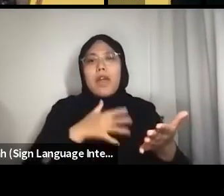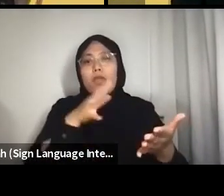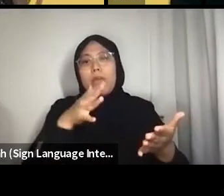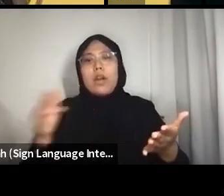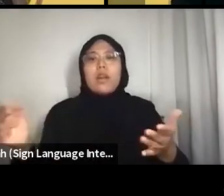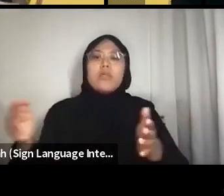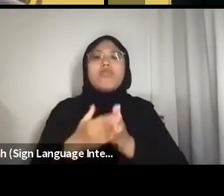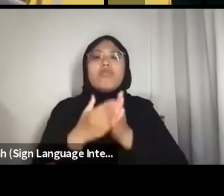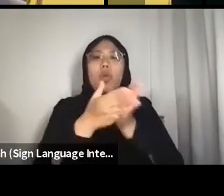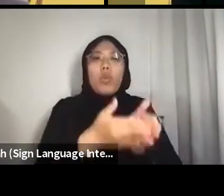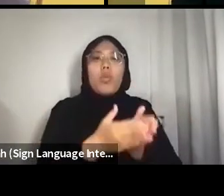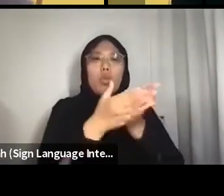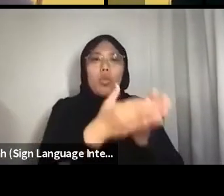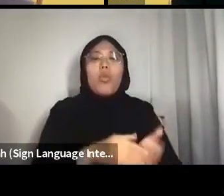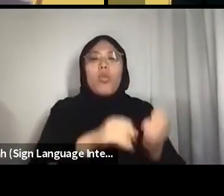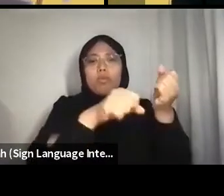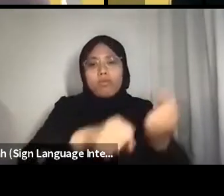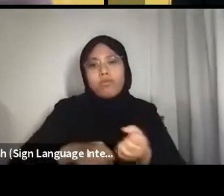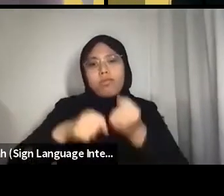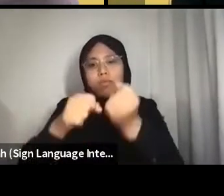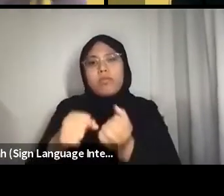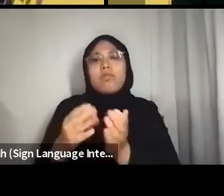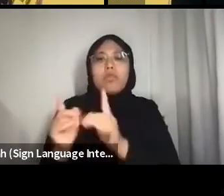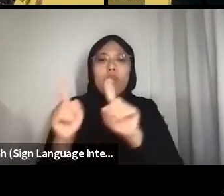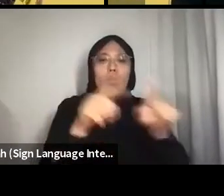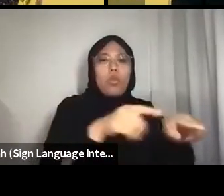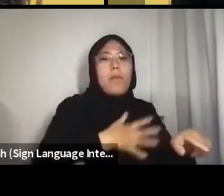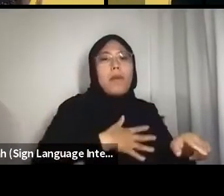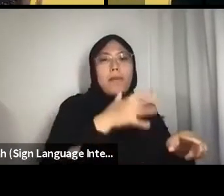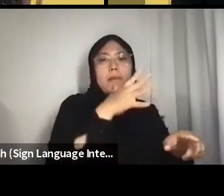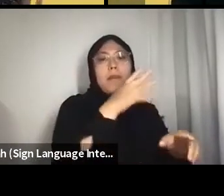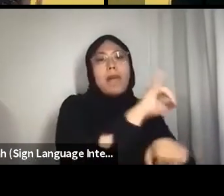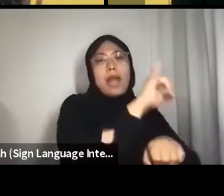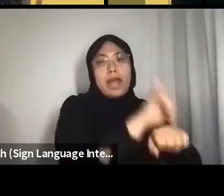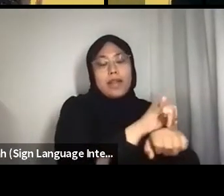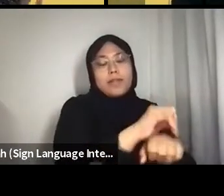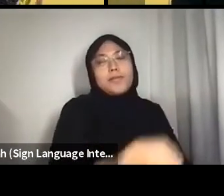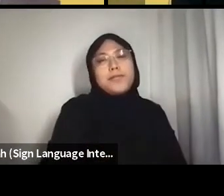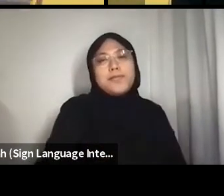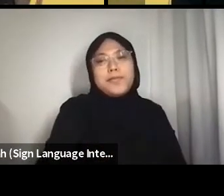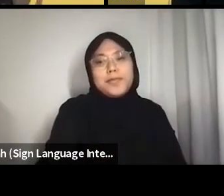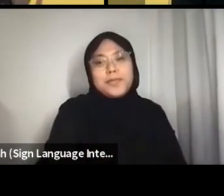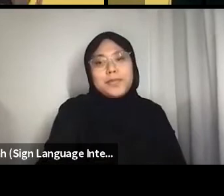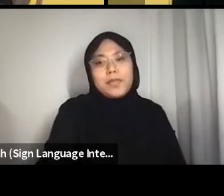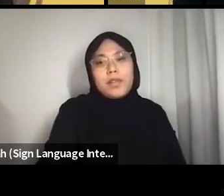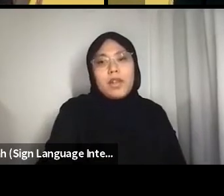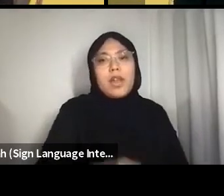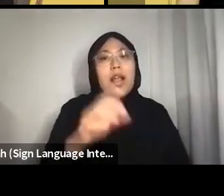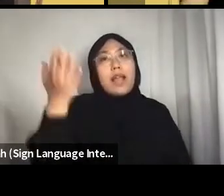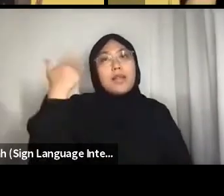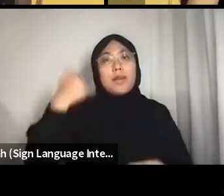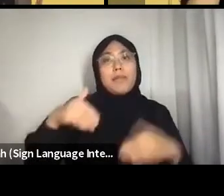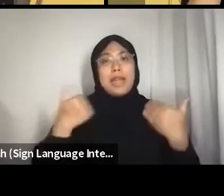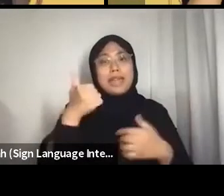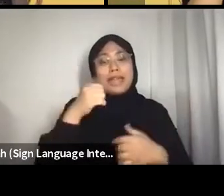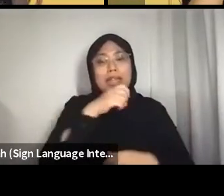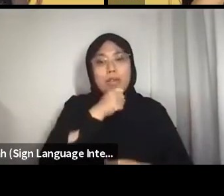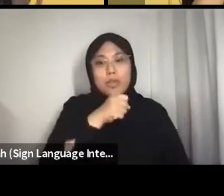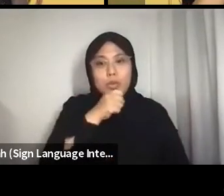When I was 10 years old, my Indonesian mother was stopped at the Immigration checkpoint of Harbourfront Ferry Terminal.